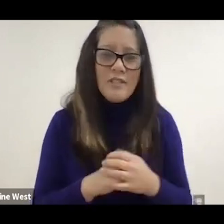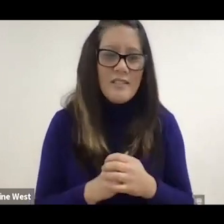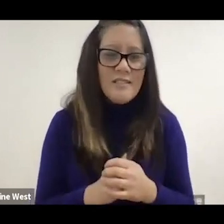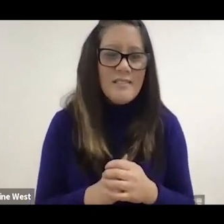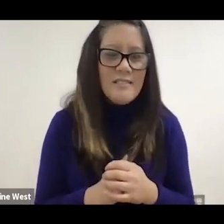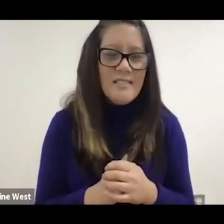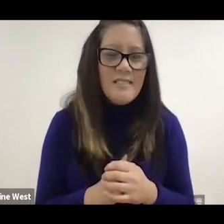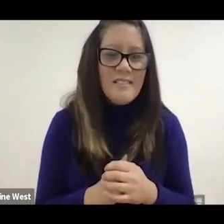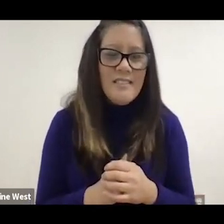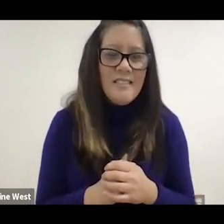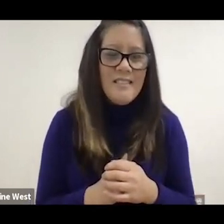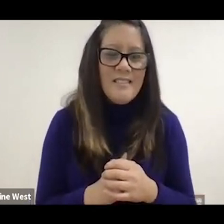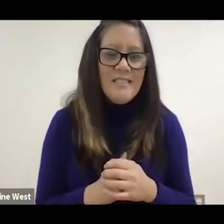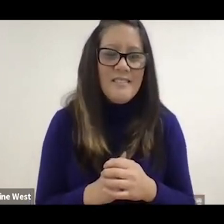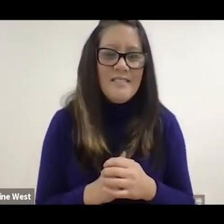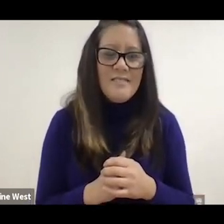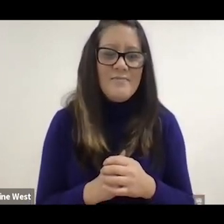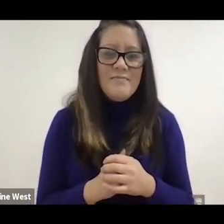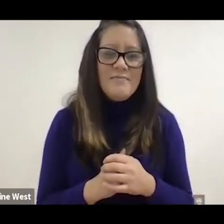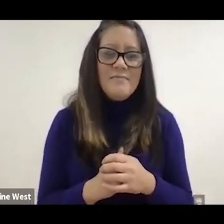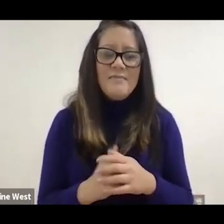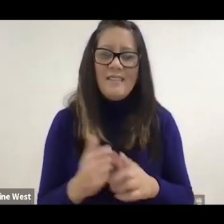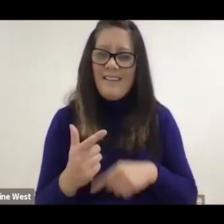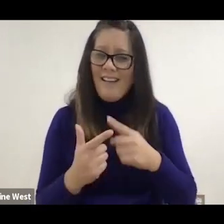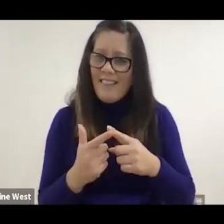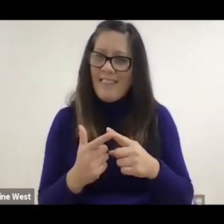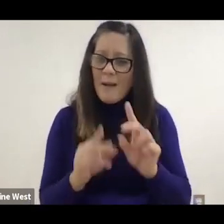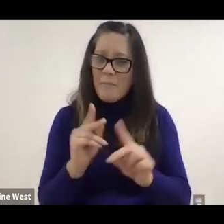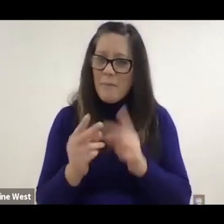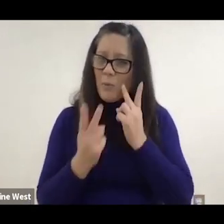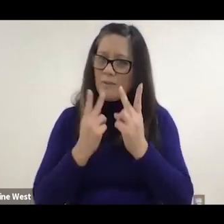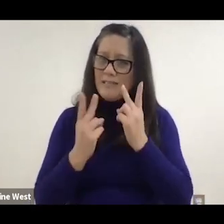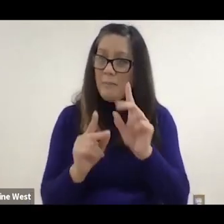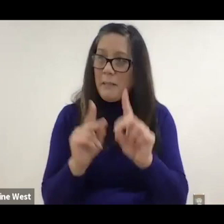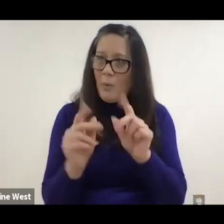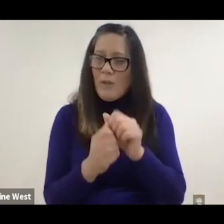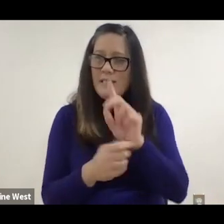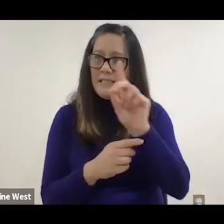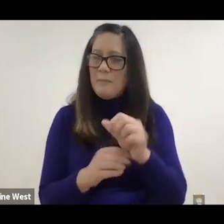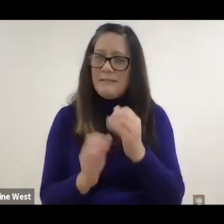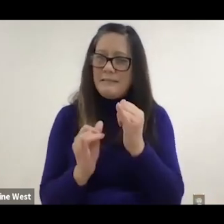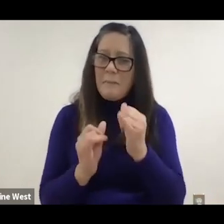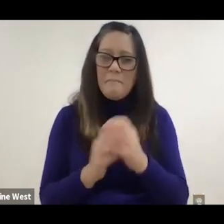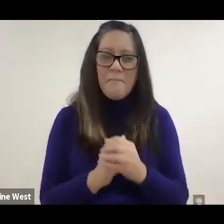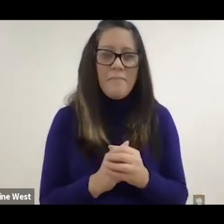those biases and they can say. I've seen people with disabilities do it just like I have the positive influence